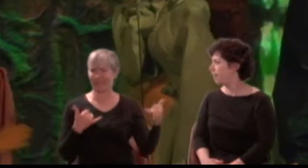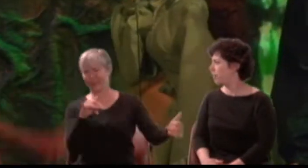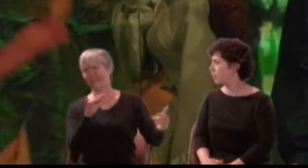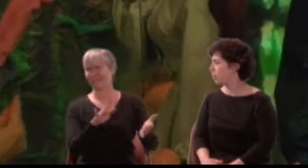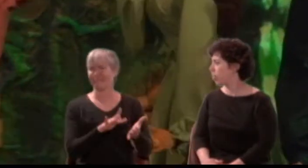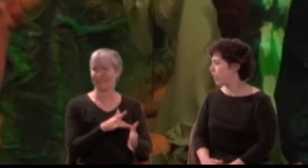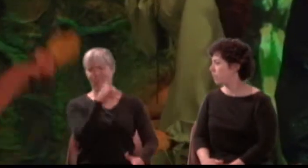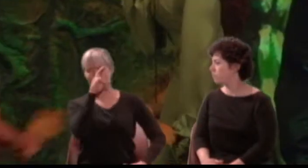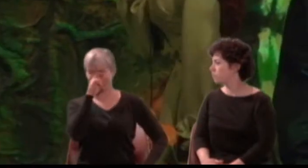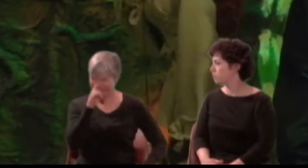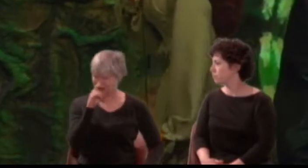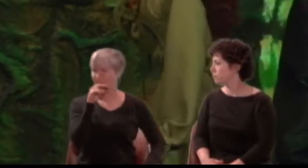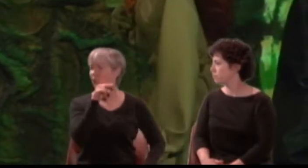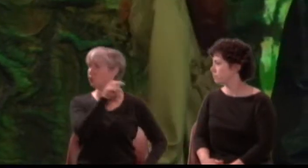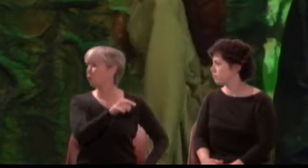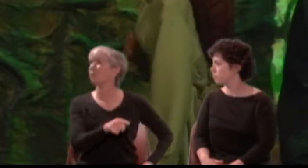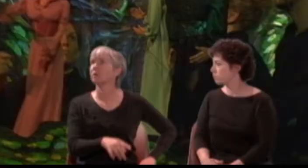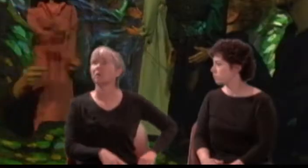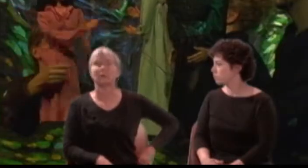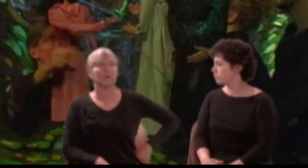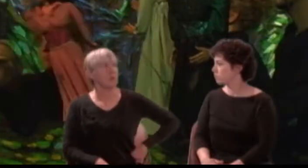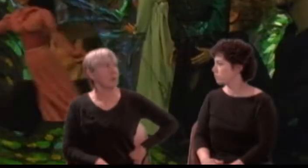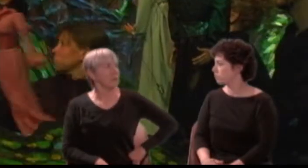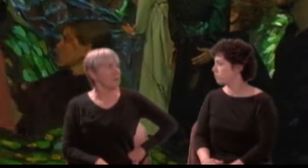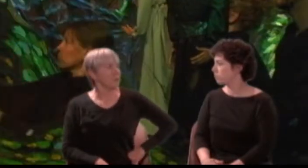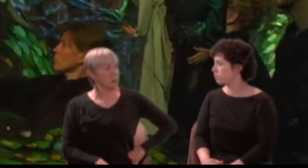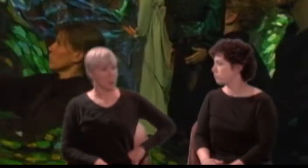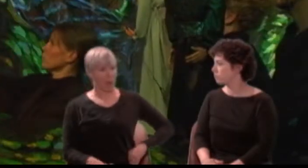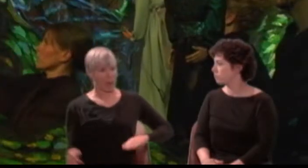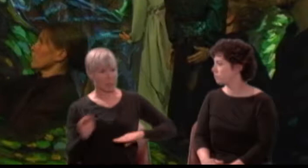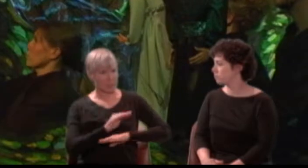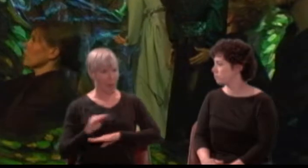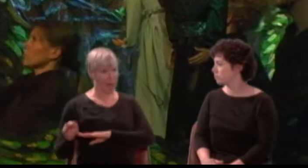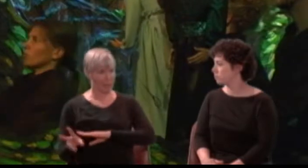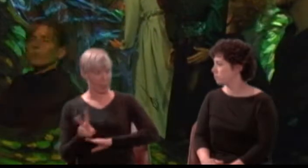What, have you come by night and stolen my love's heart from him?